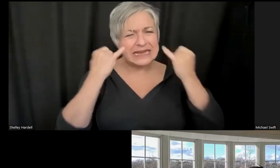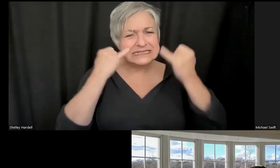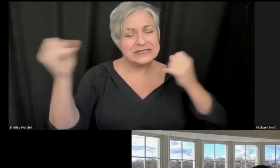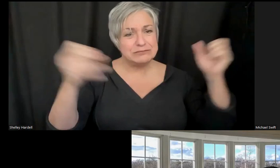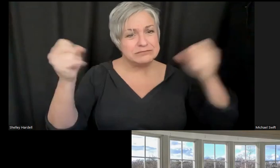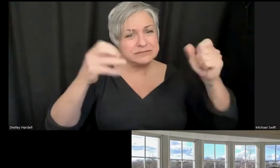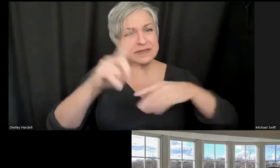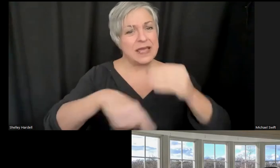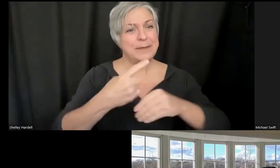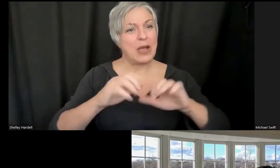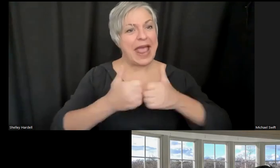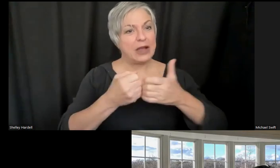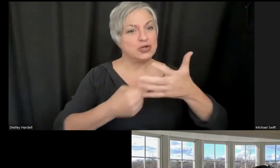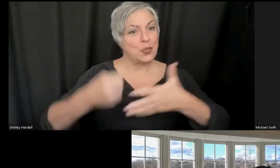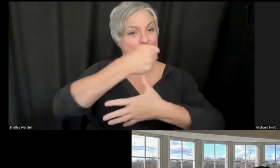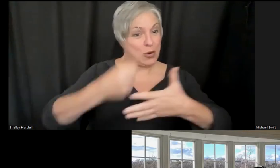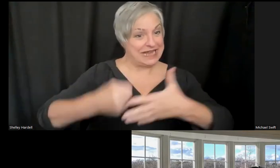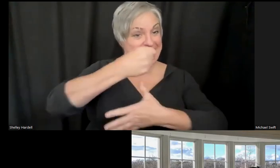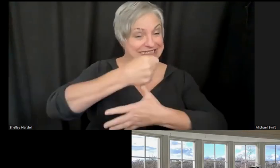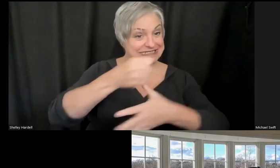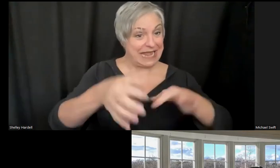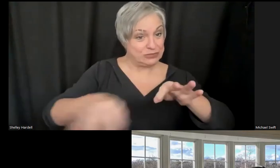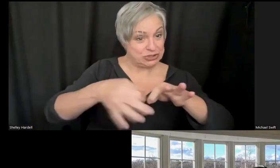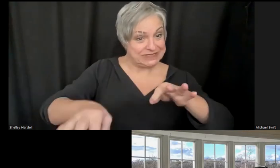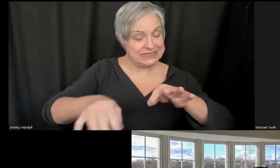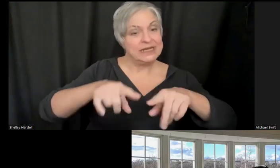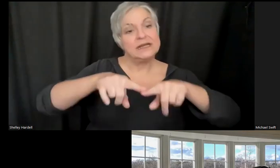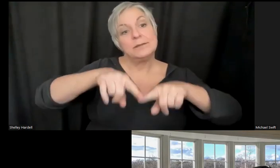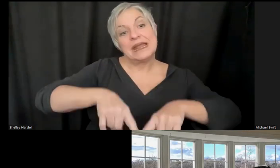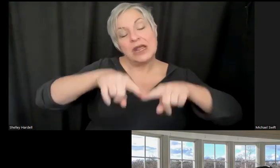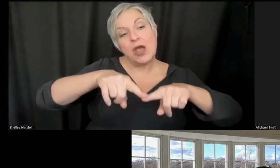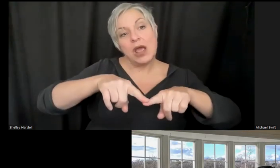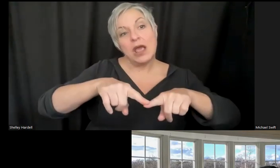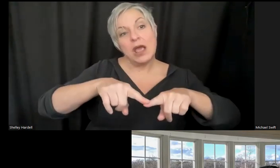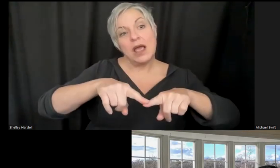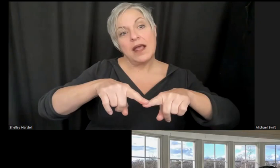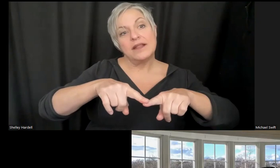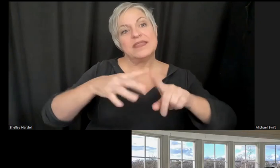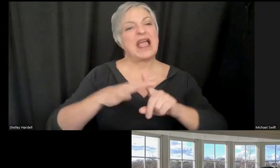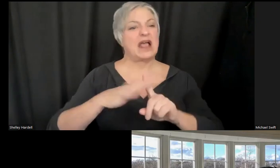of prioritize captions, depending on the context, and